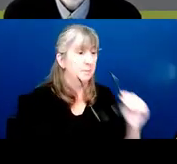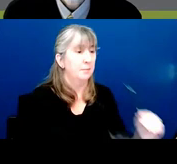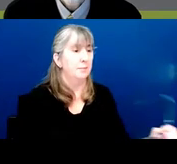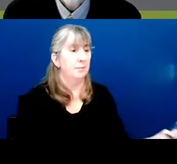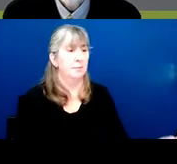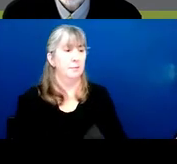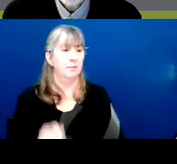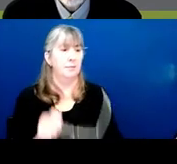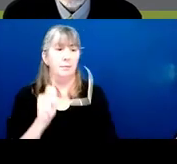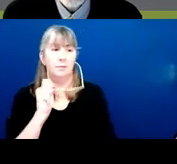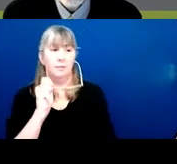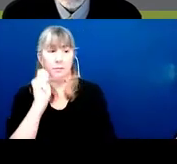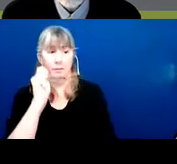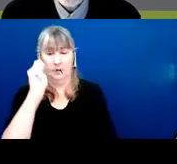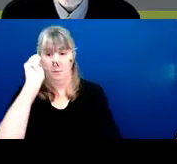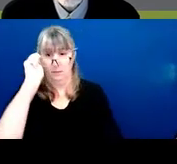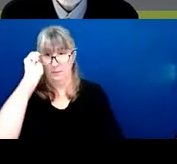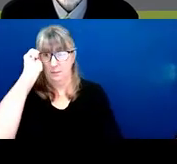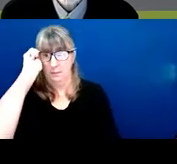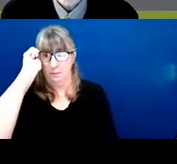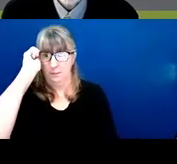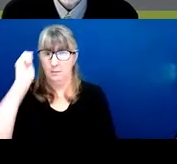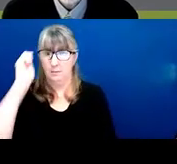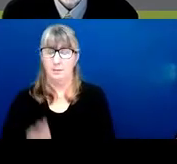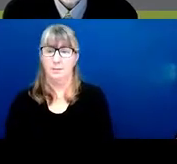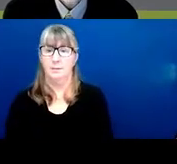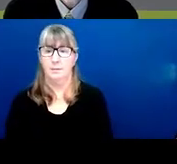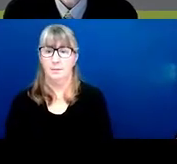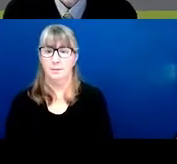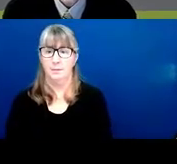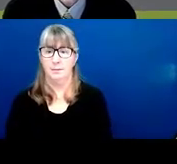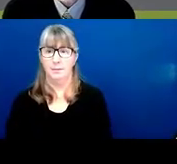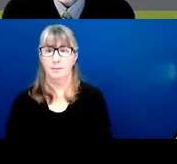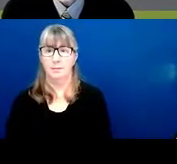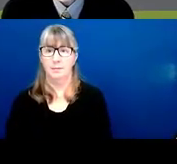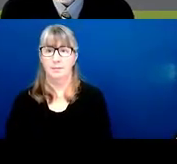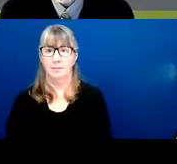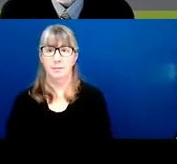Most importantly you're going to have the name and contact information for both the SRO and the PO.